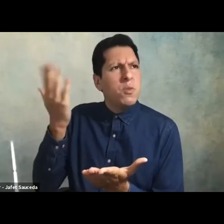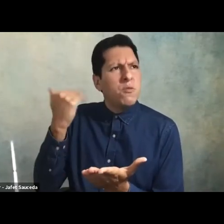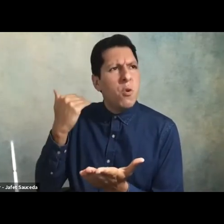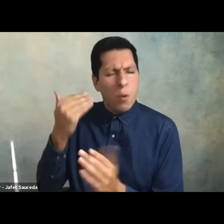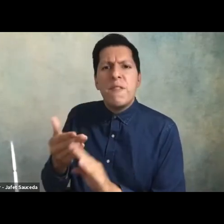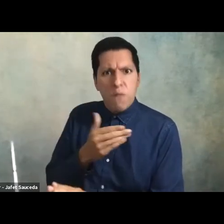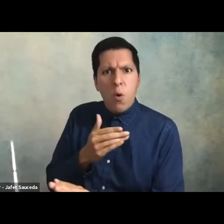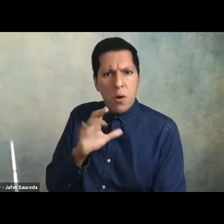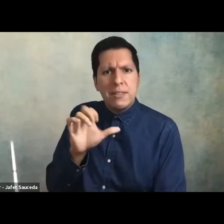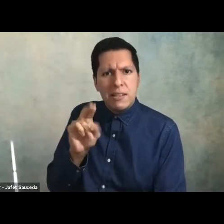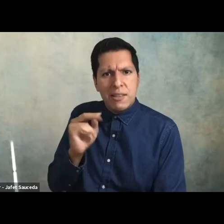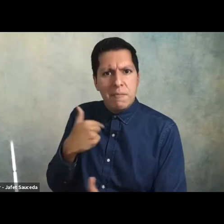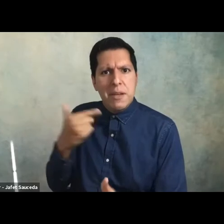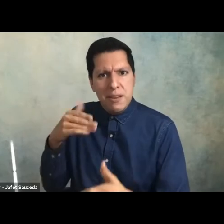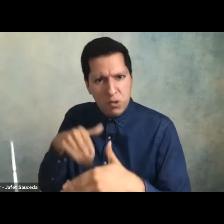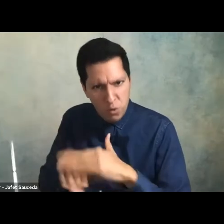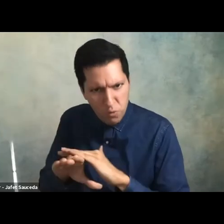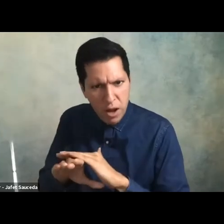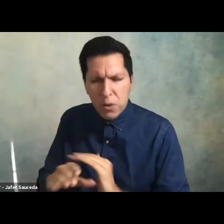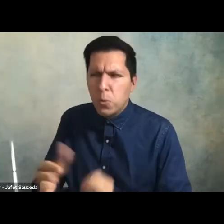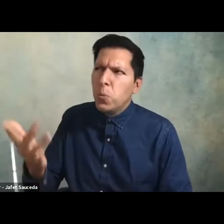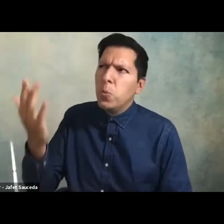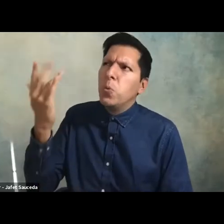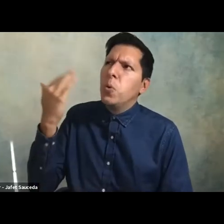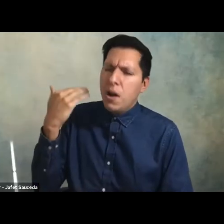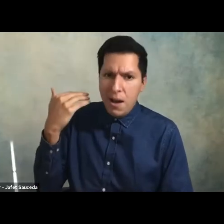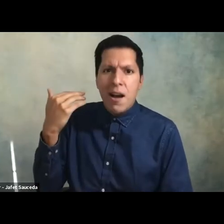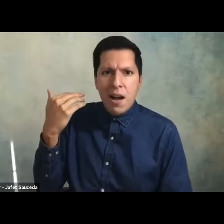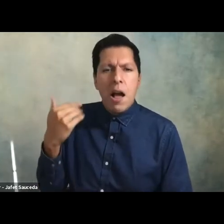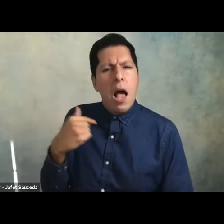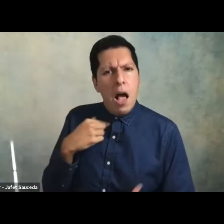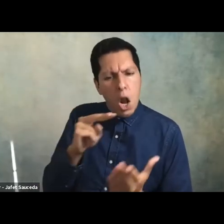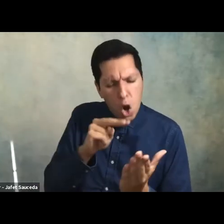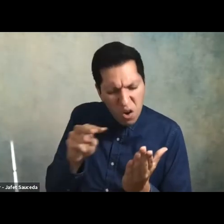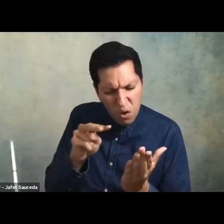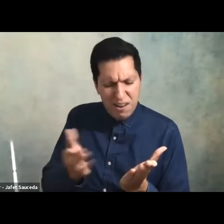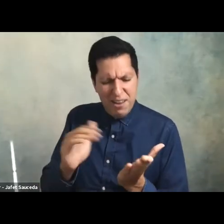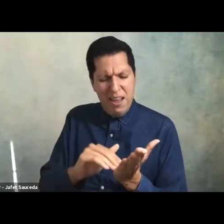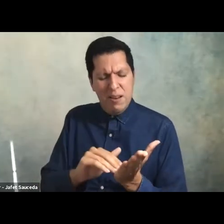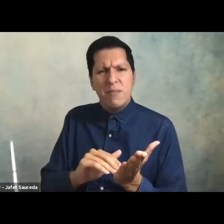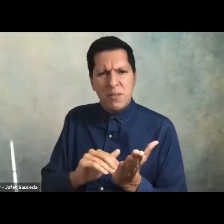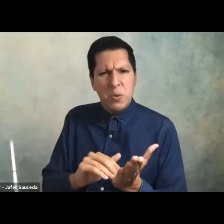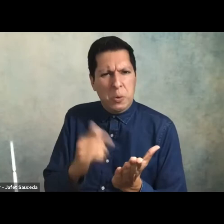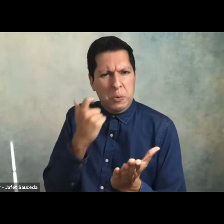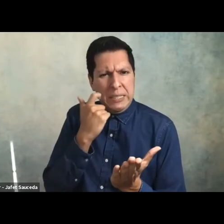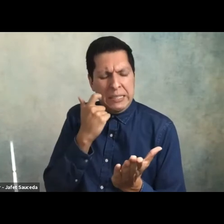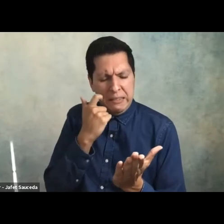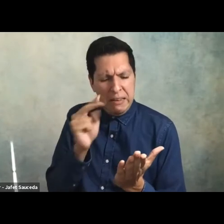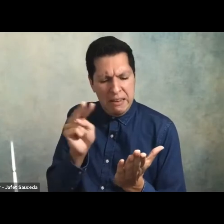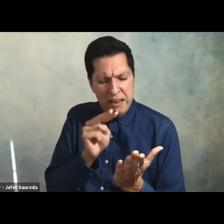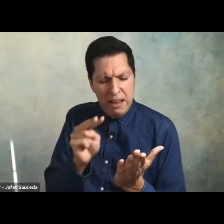years ago um and uh i was i looked at it again the last couple of days was re-inspired by some